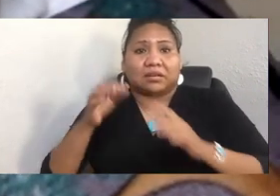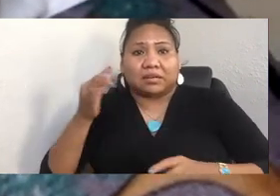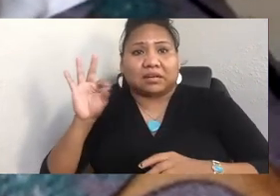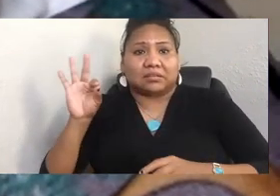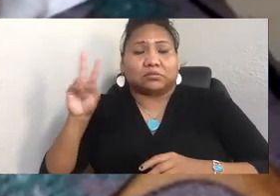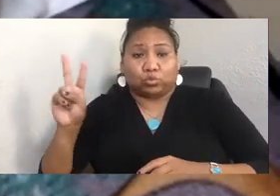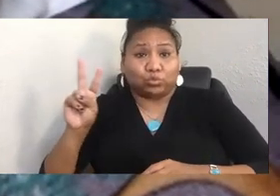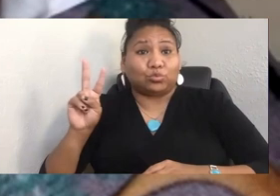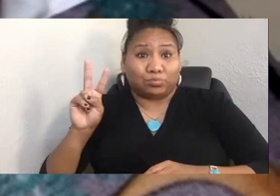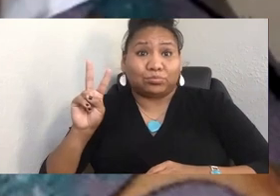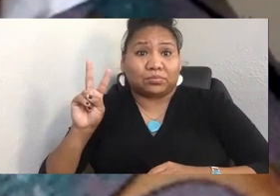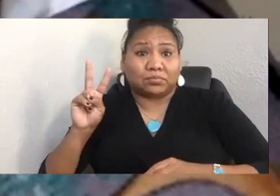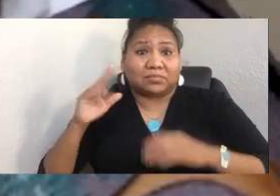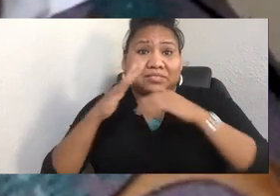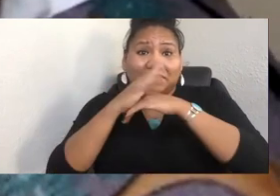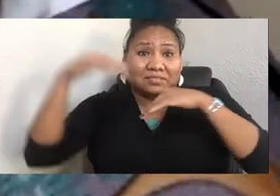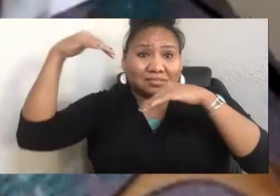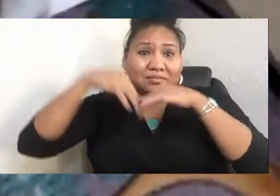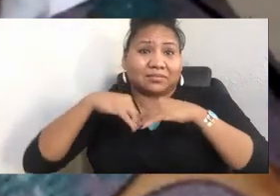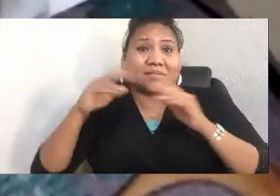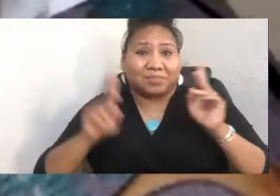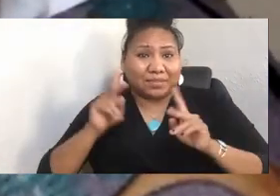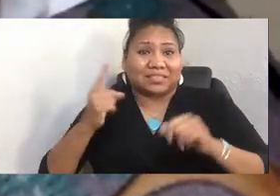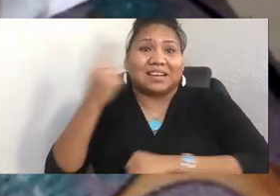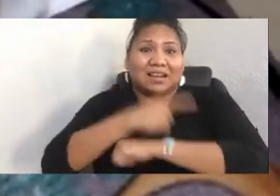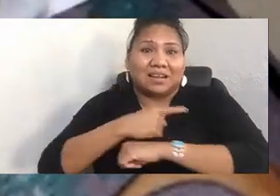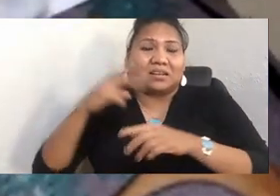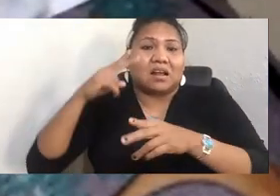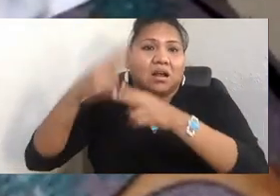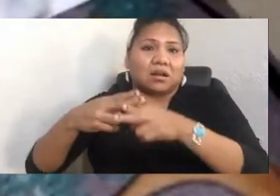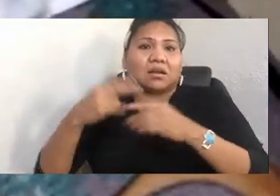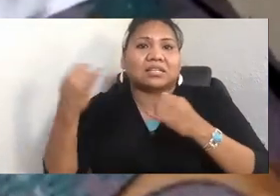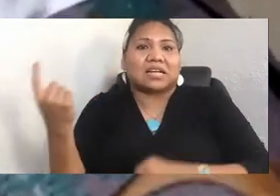the title of that day was Day of Solidarity with Indigenous People.